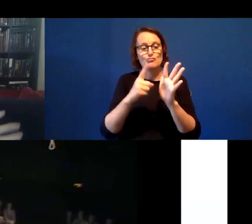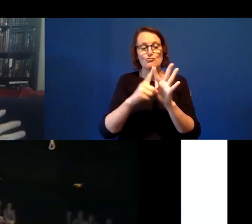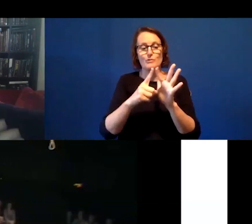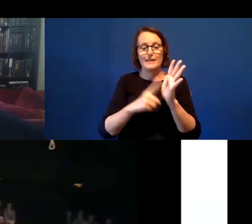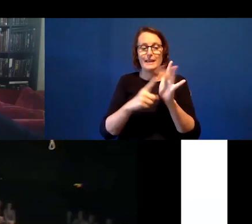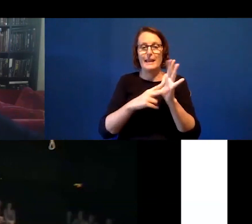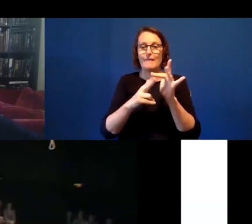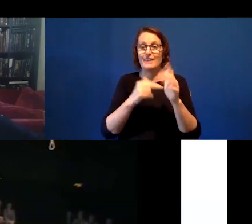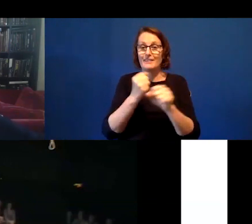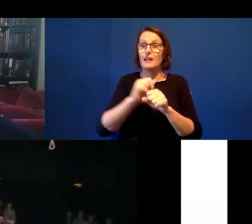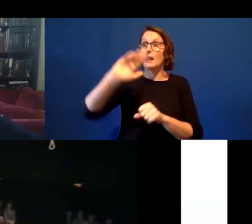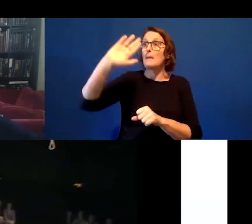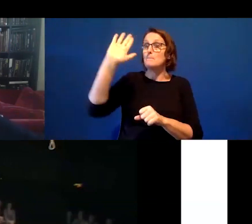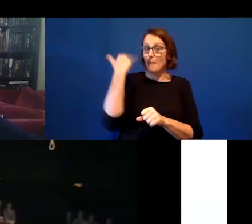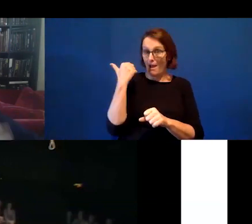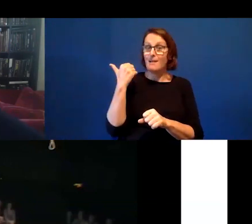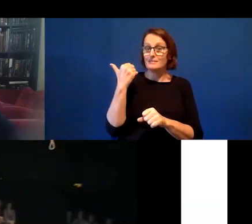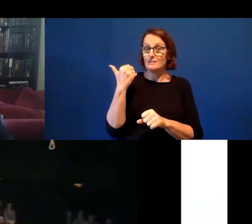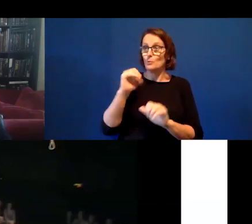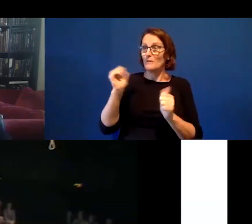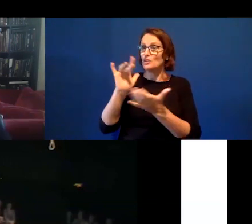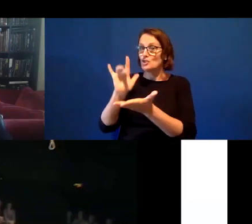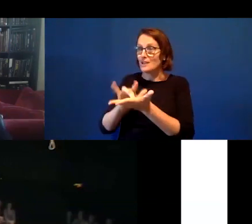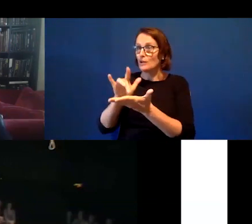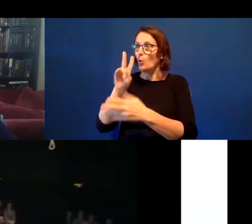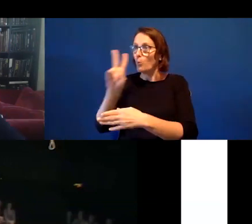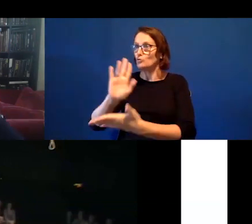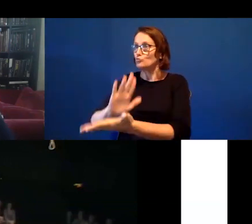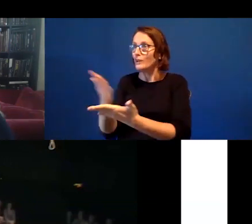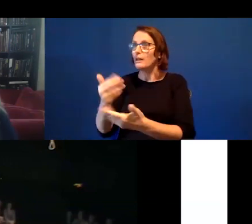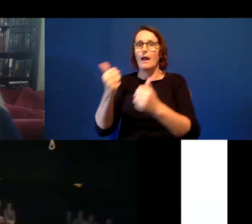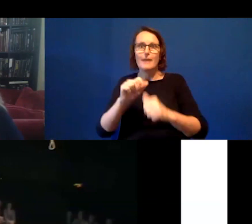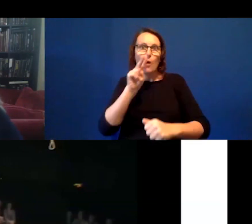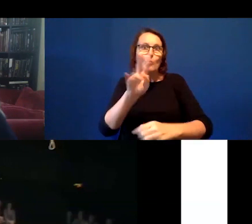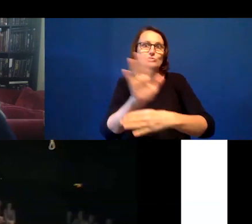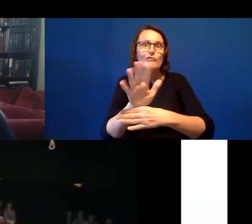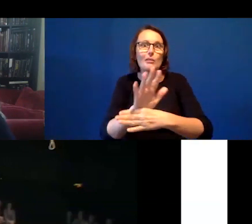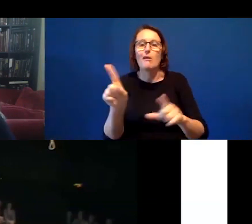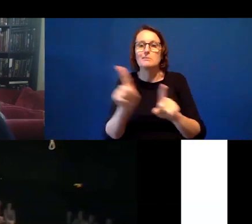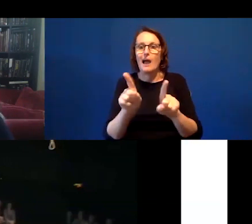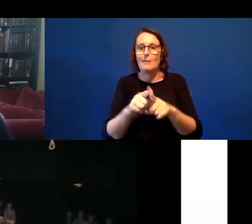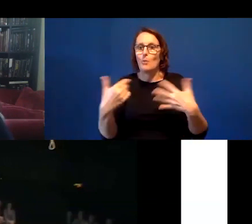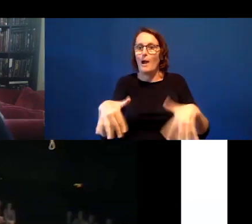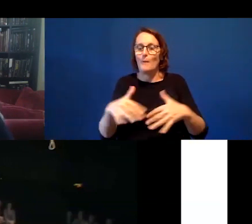experienced in other media now in this context. So, I recommend